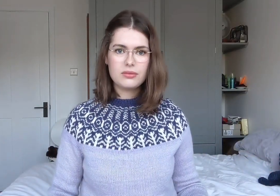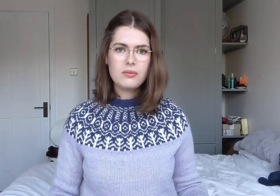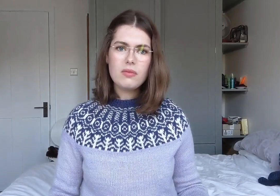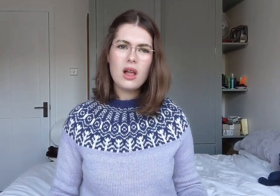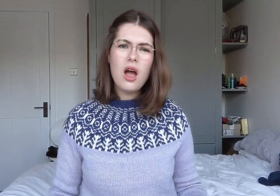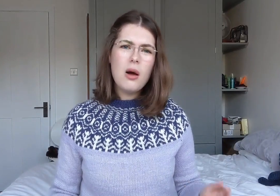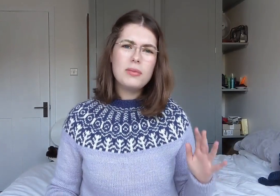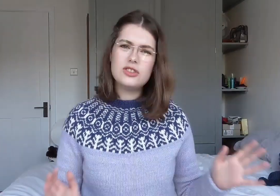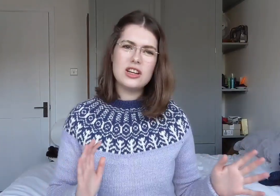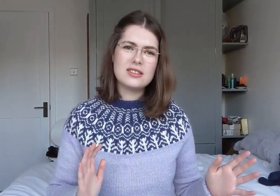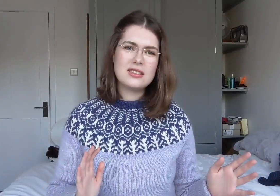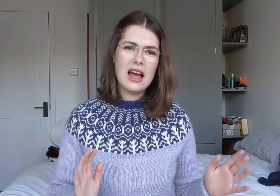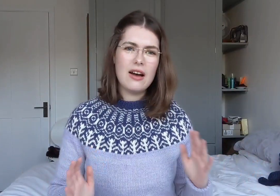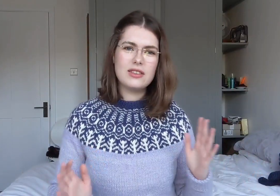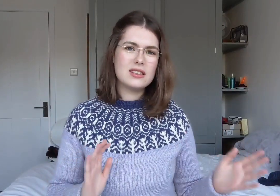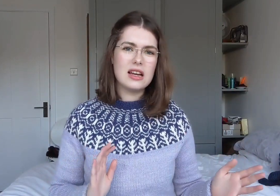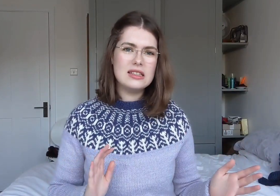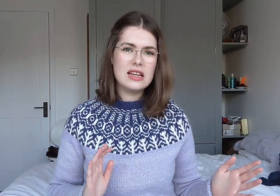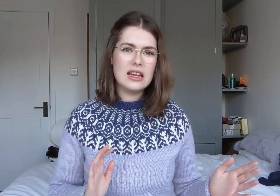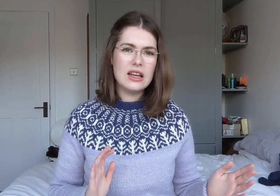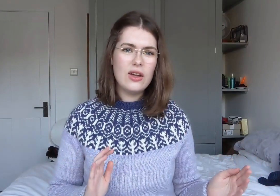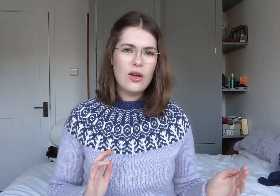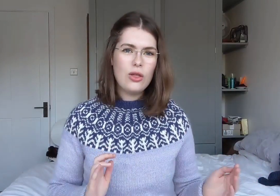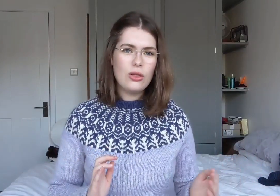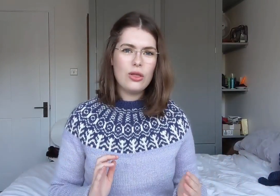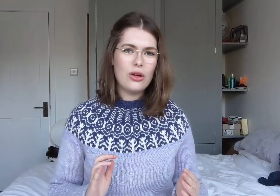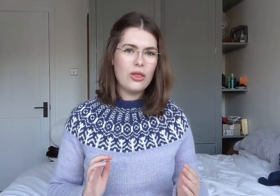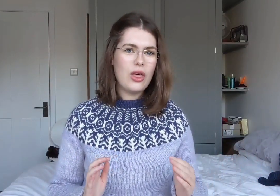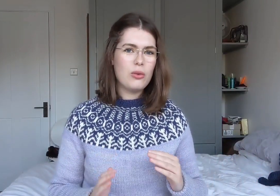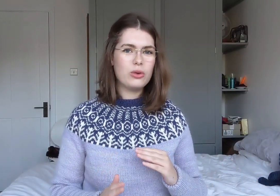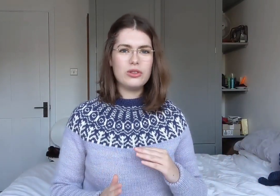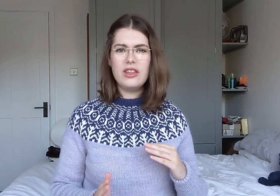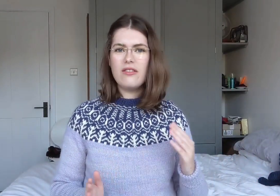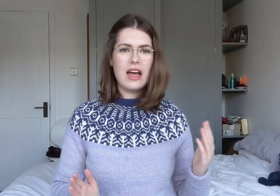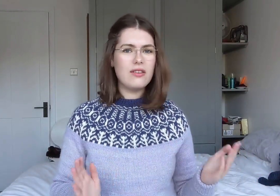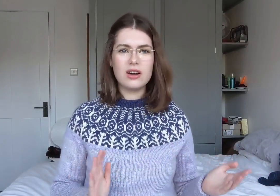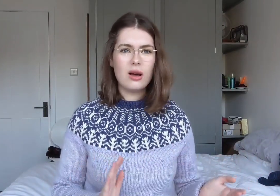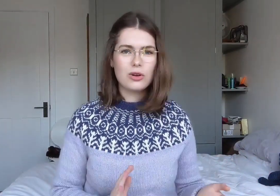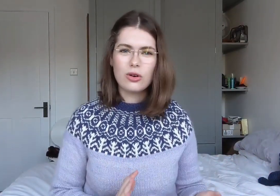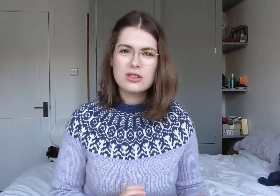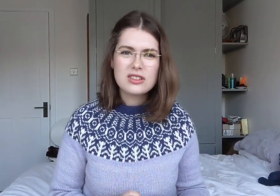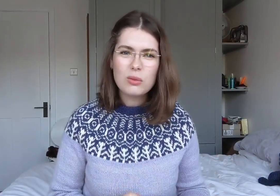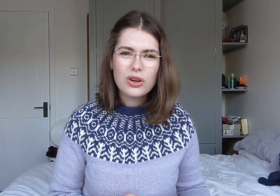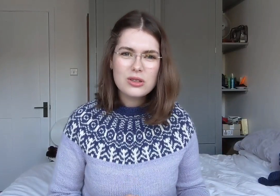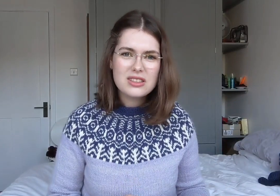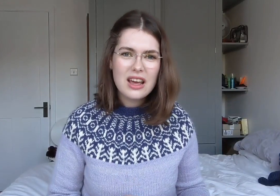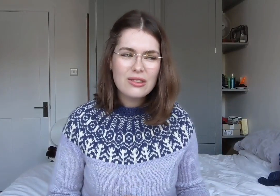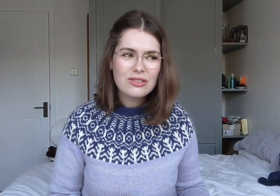but just have this idea that they will never ever come across someone who's deaf.